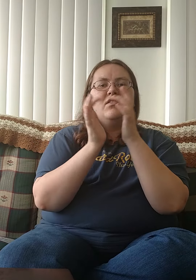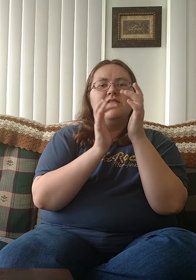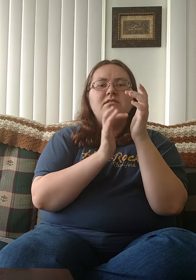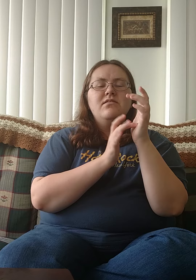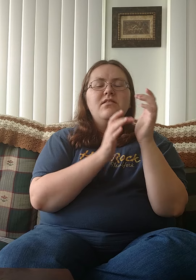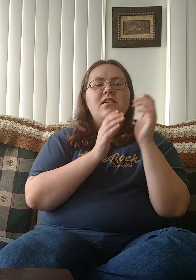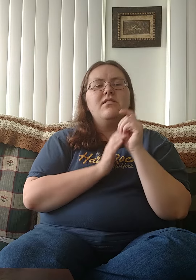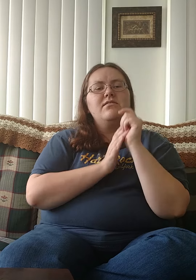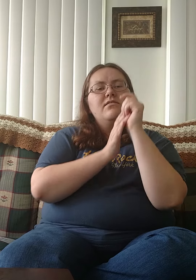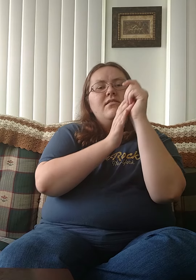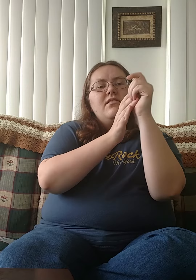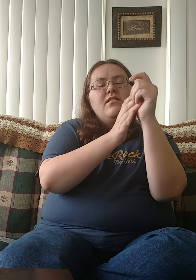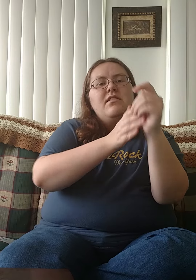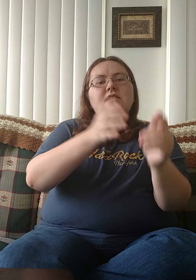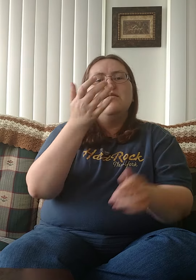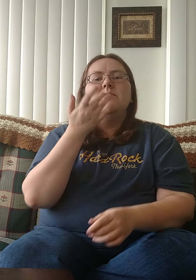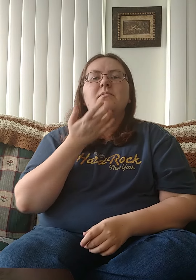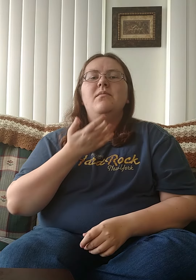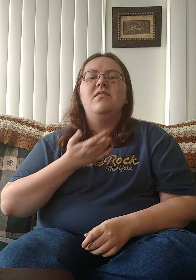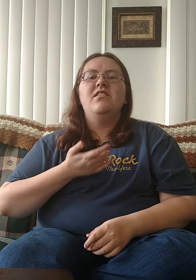Jesus, lead me